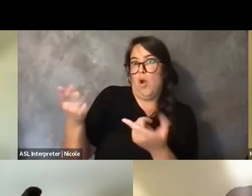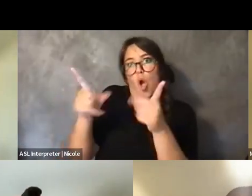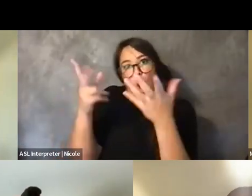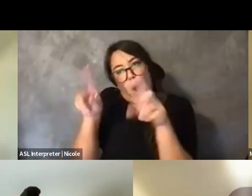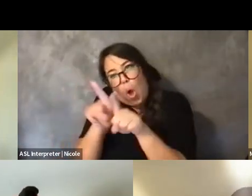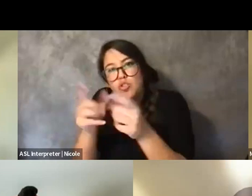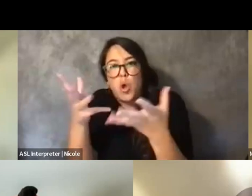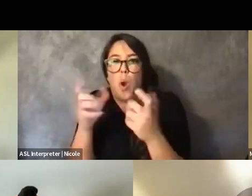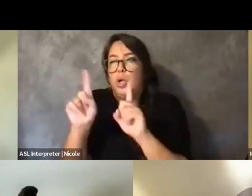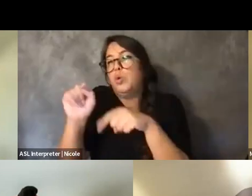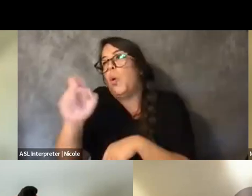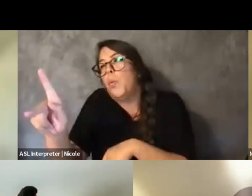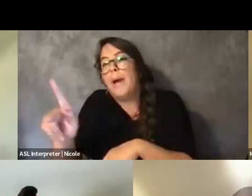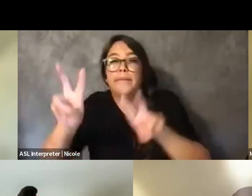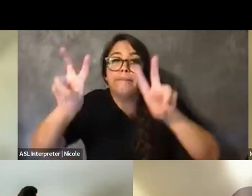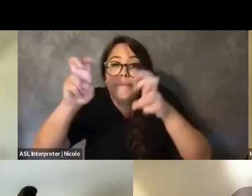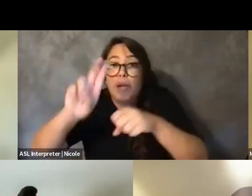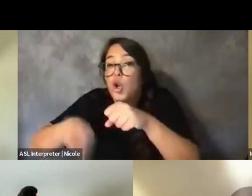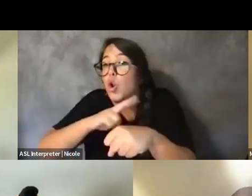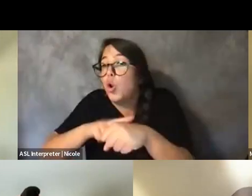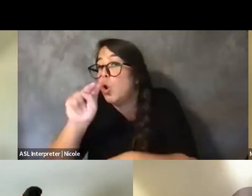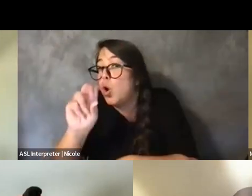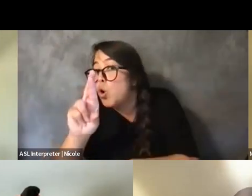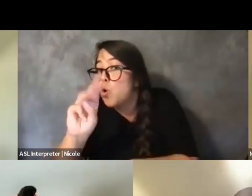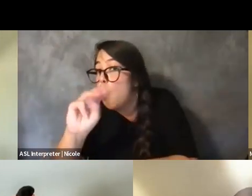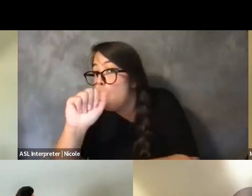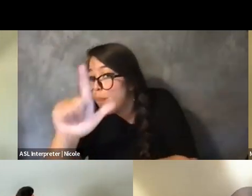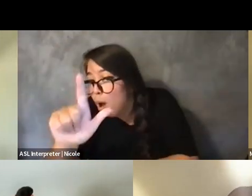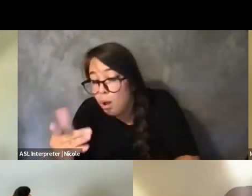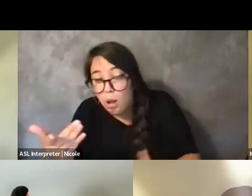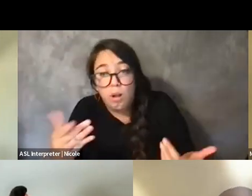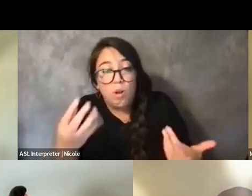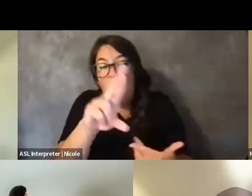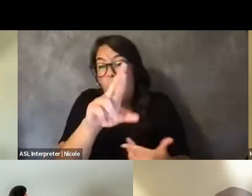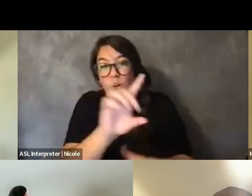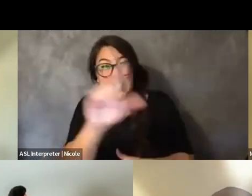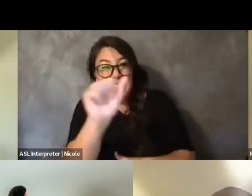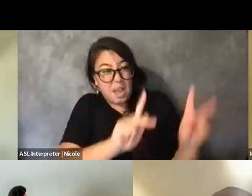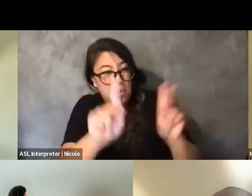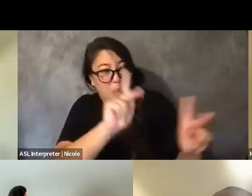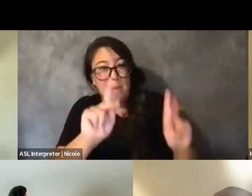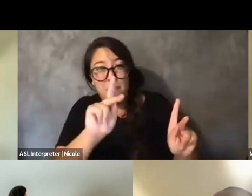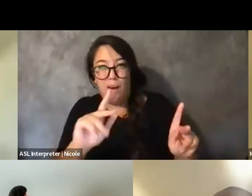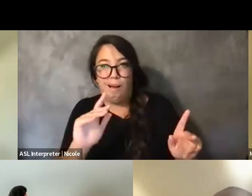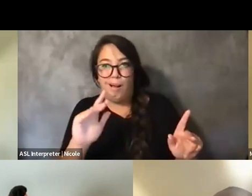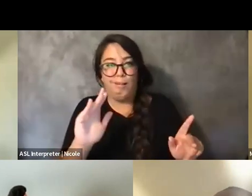or just like the environment around us constantly calling for us to do something different or to slow down.